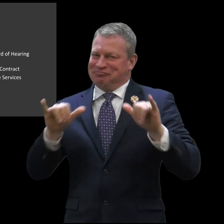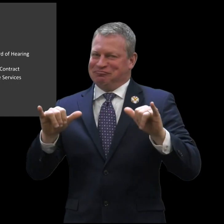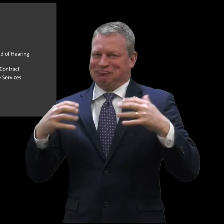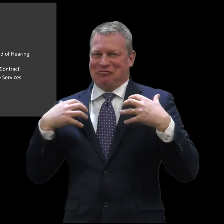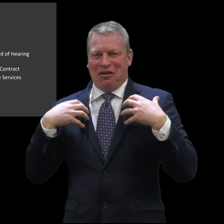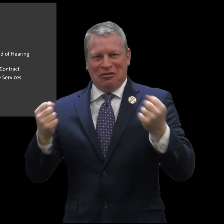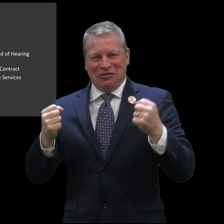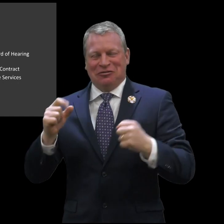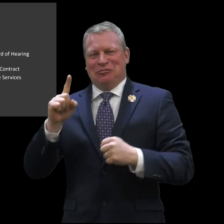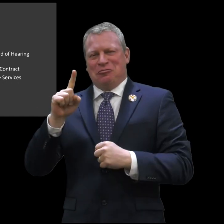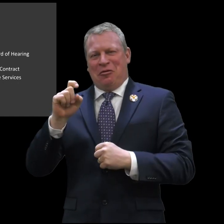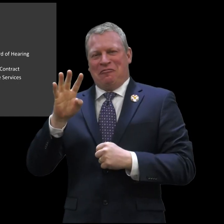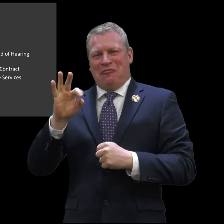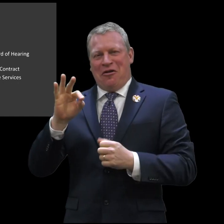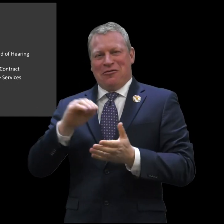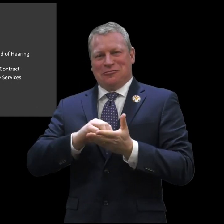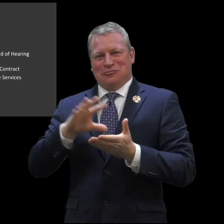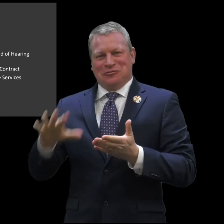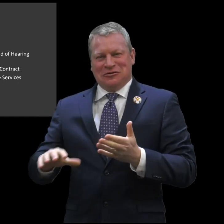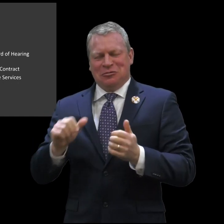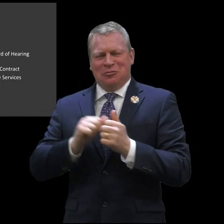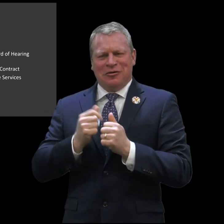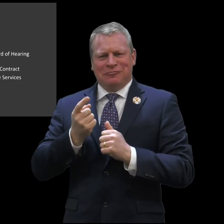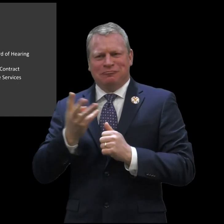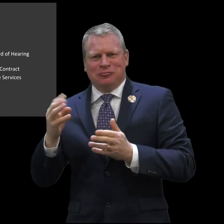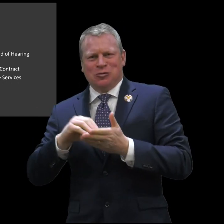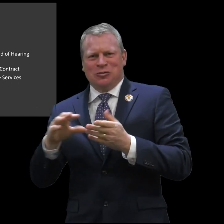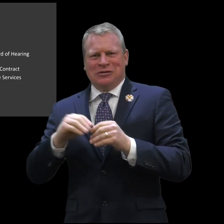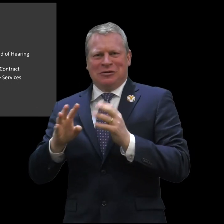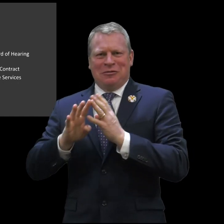talk about enrollment. Enrollment continues to be healthy with a hundred